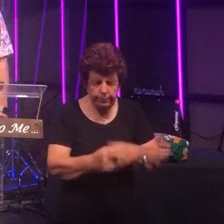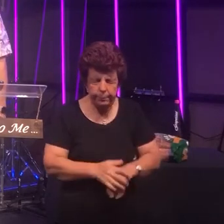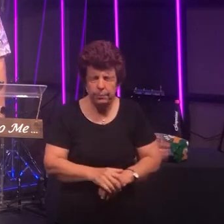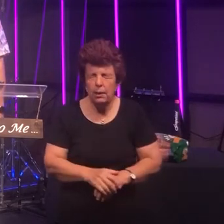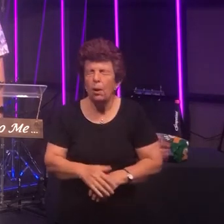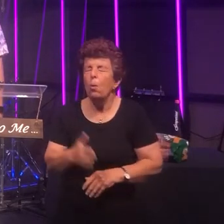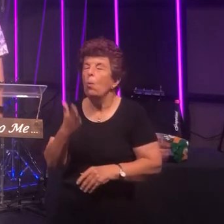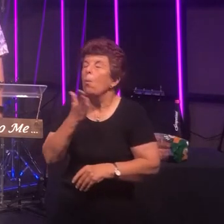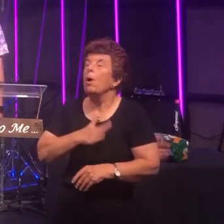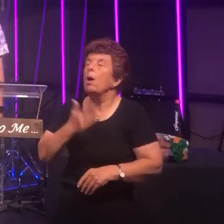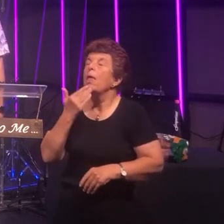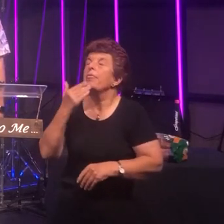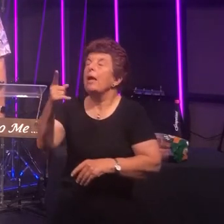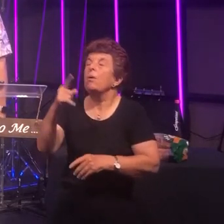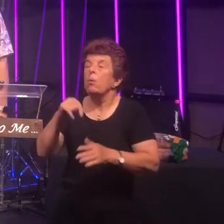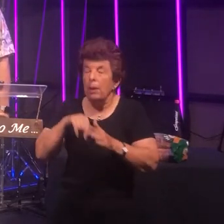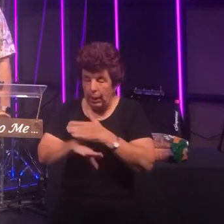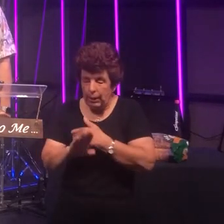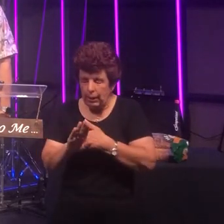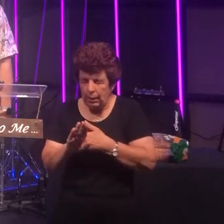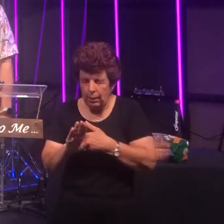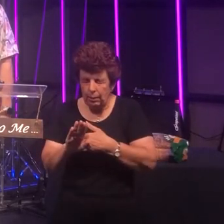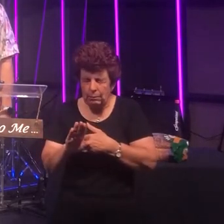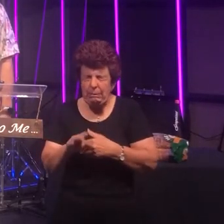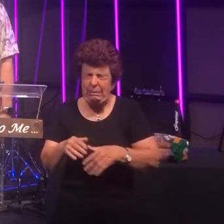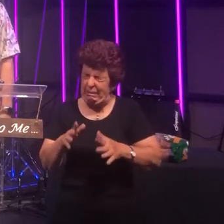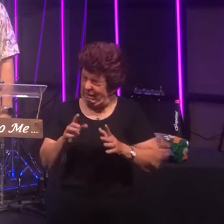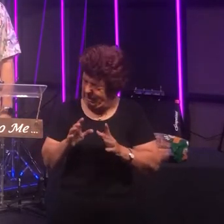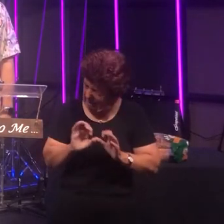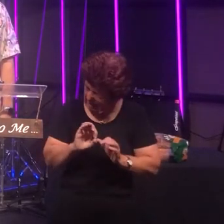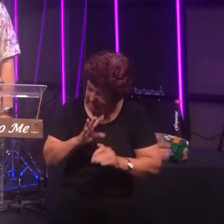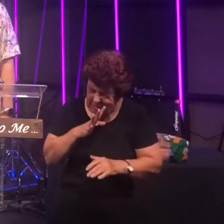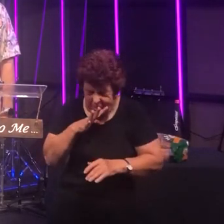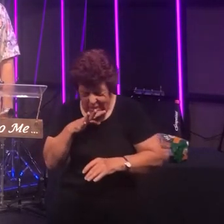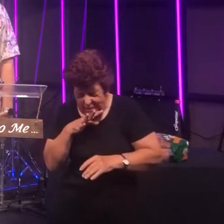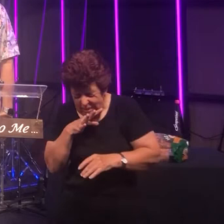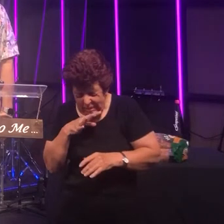thank you that even in the uncertainty of all that's happening on the world